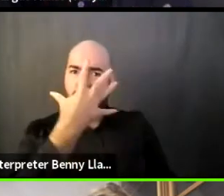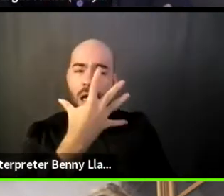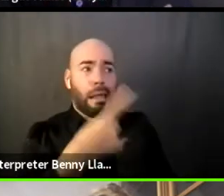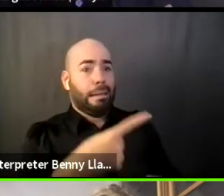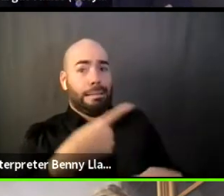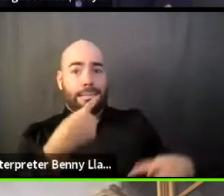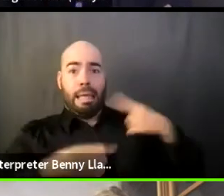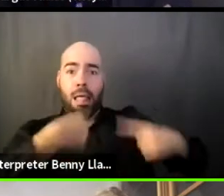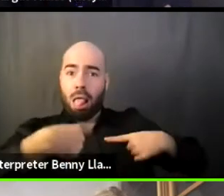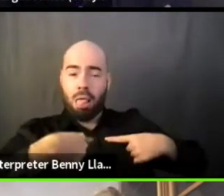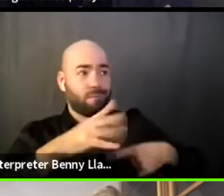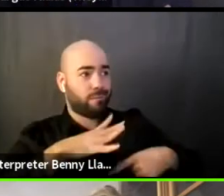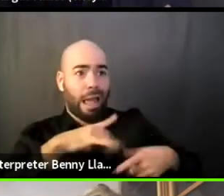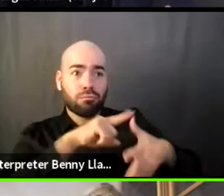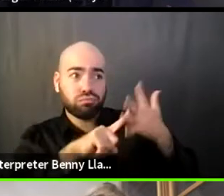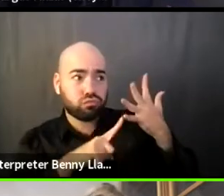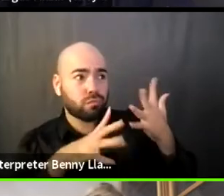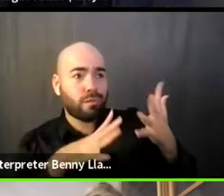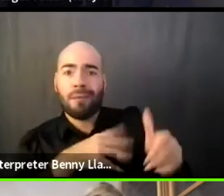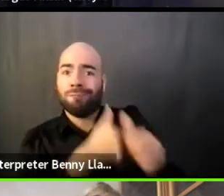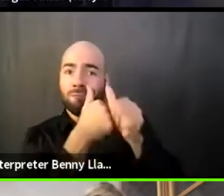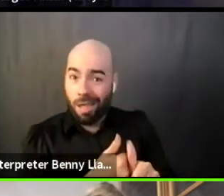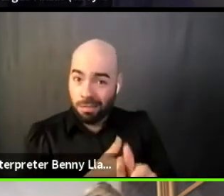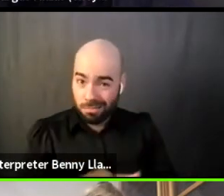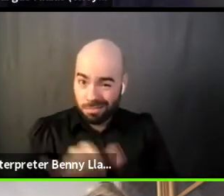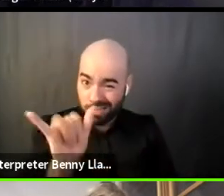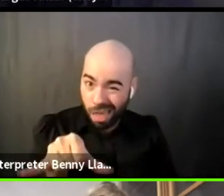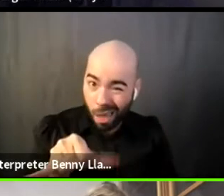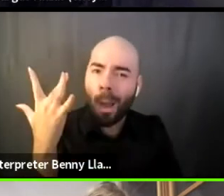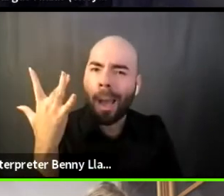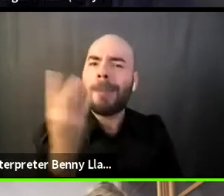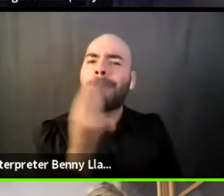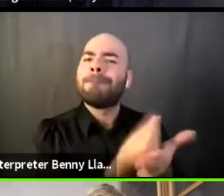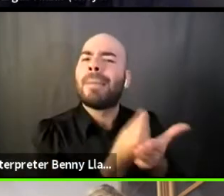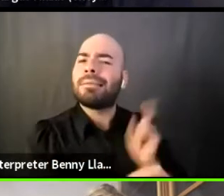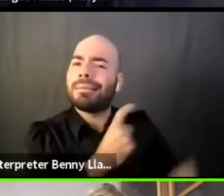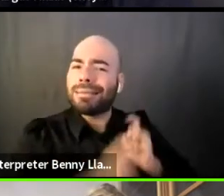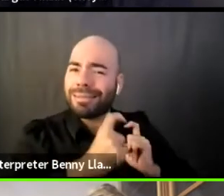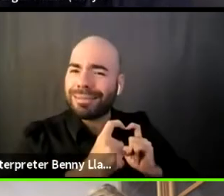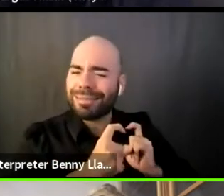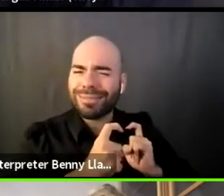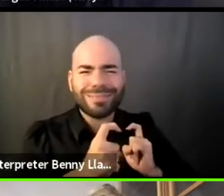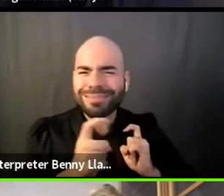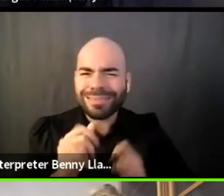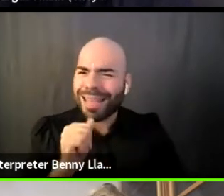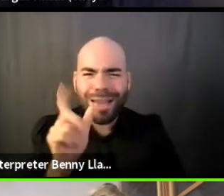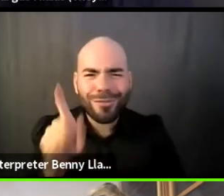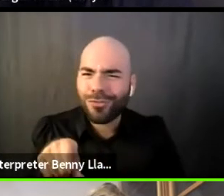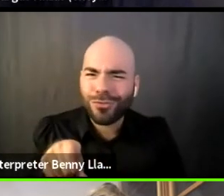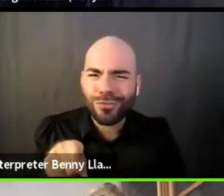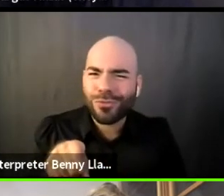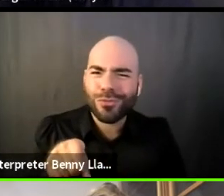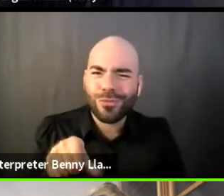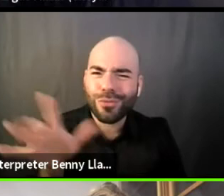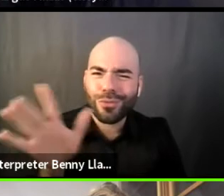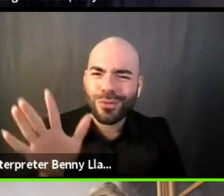Like you're, in some way, have to answer to them, which is not true, but I think it's that sort of,